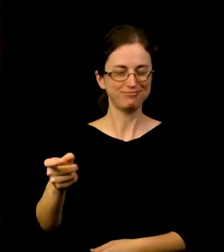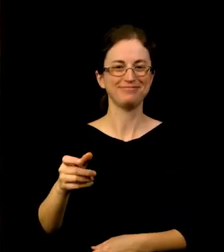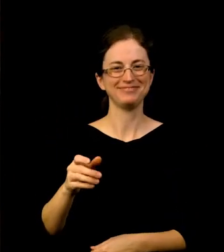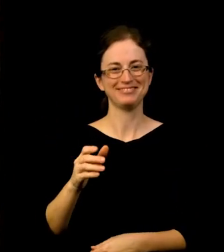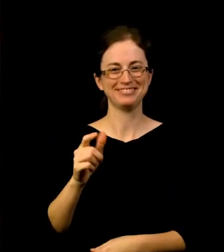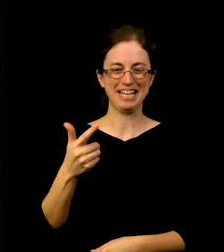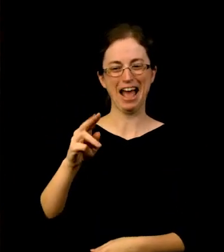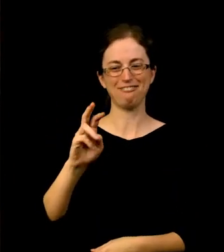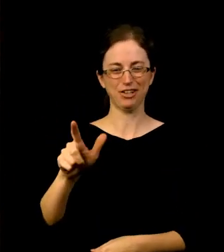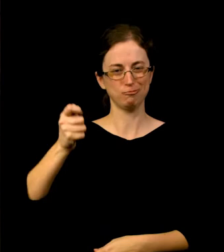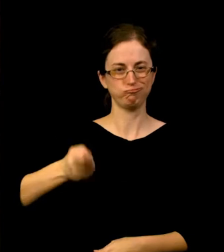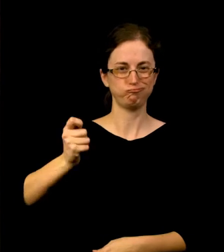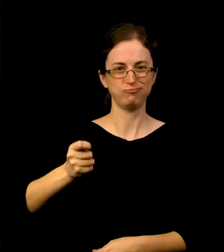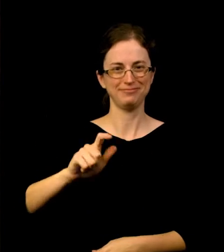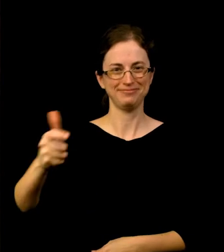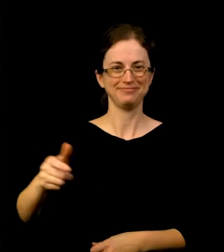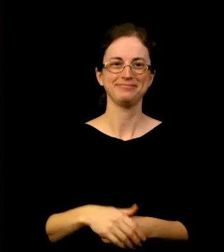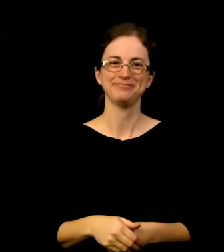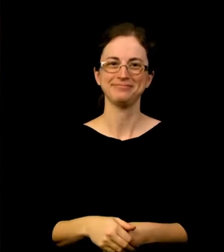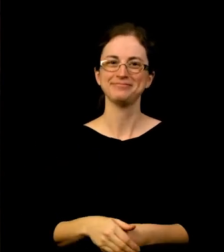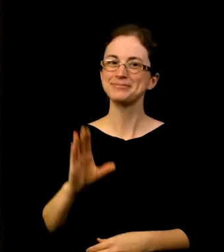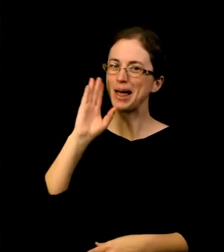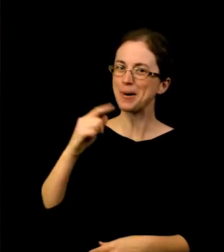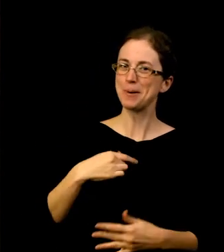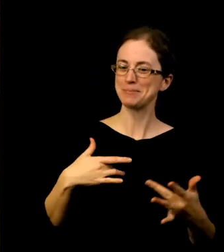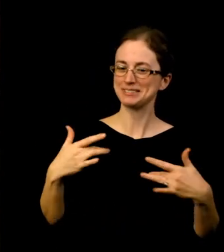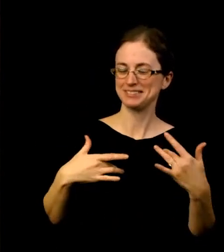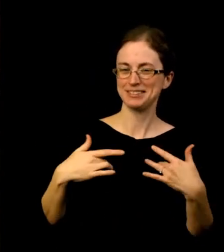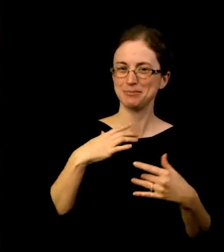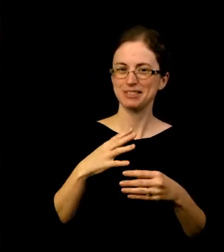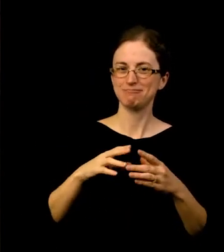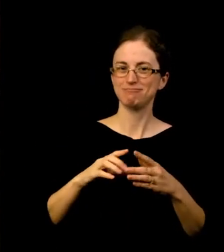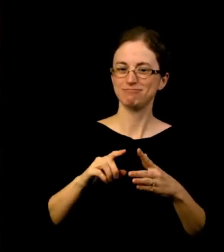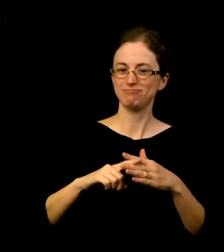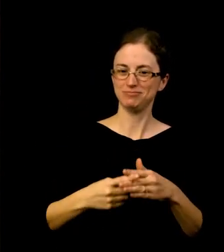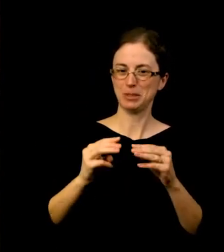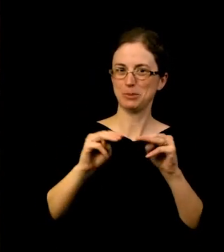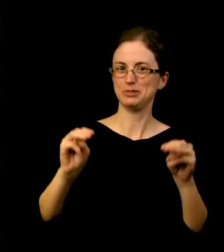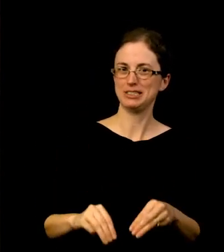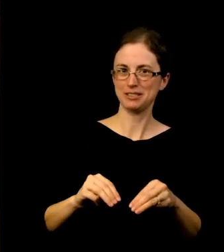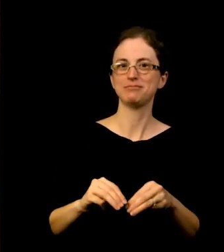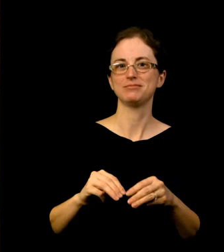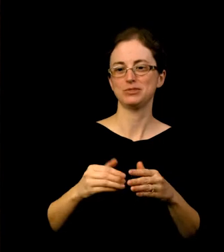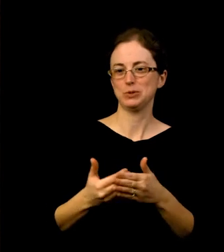I am excited to be the Museum’s incoming Board Chair. For those that don’t know me, I am a fifth generation Oregonian